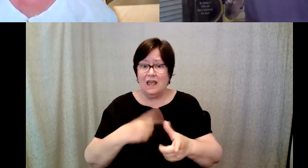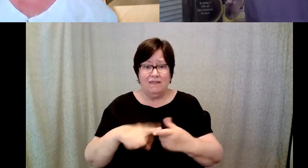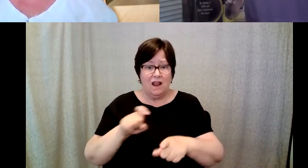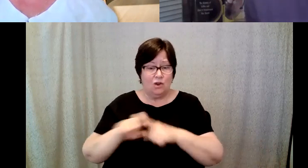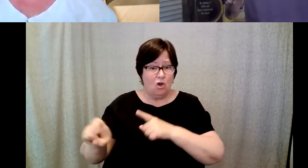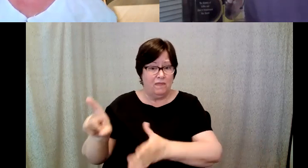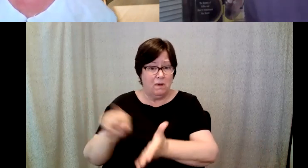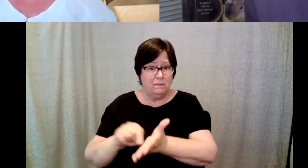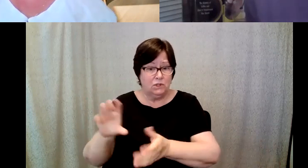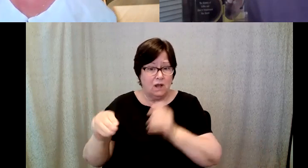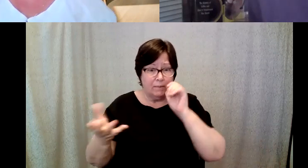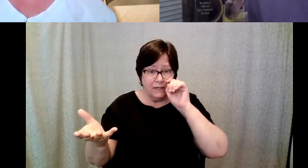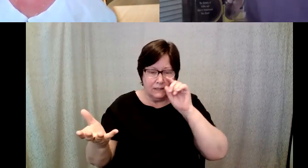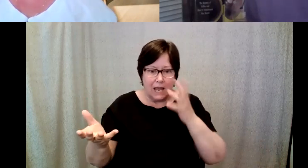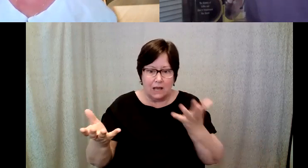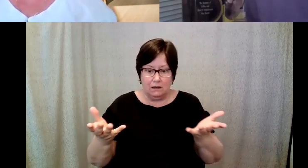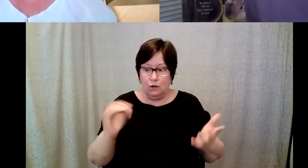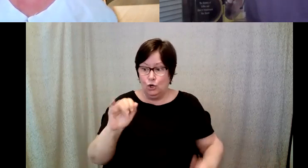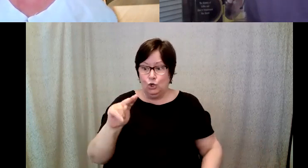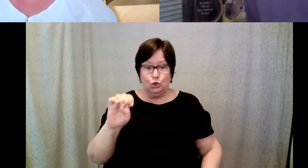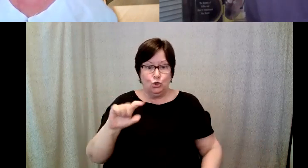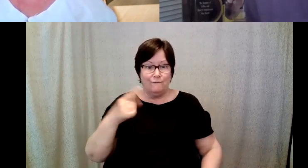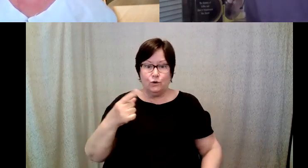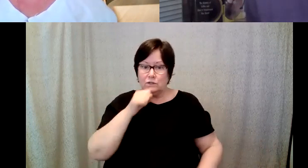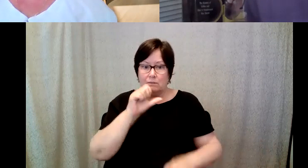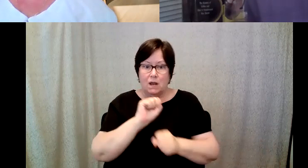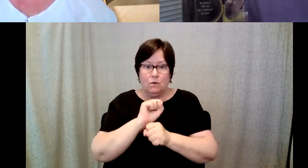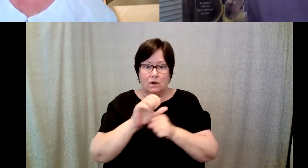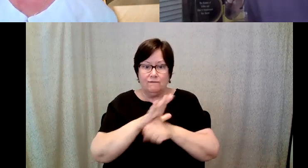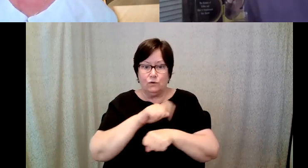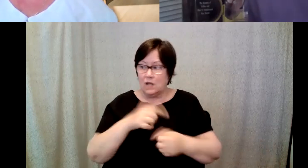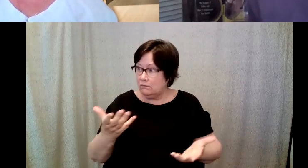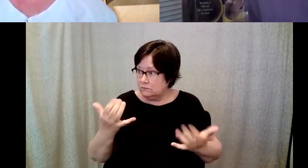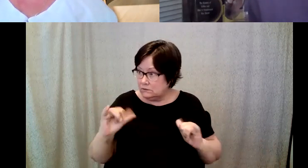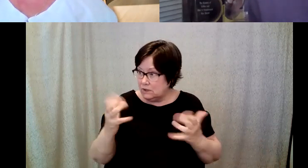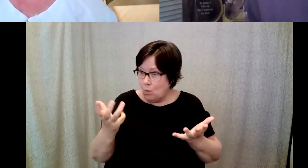D. Major Cohen: As up June 1 I'm not working anymore, would you still like to work on a